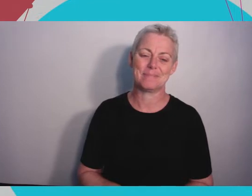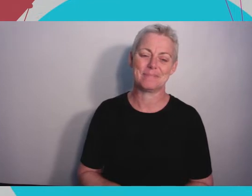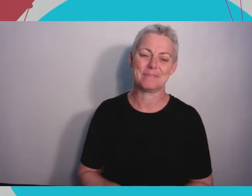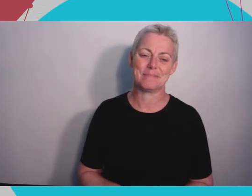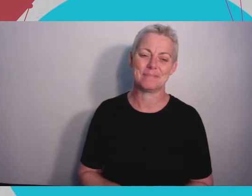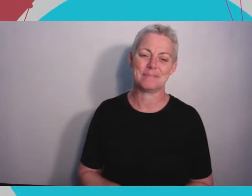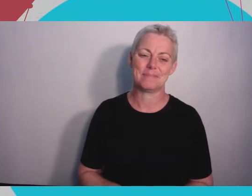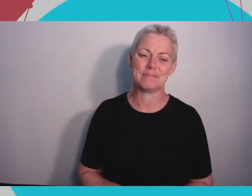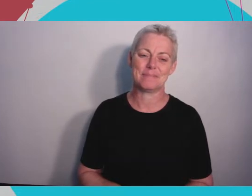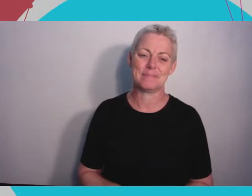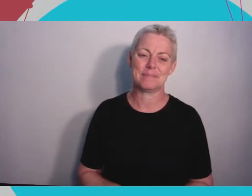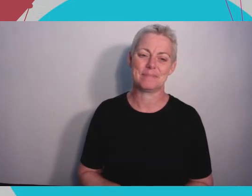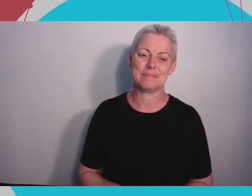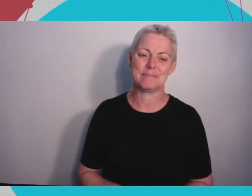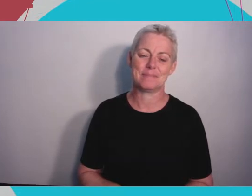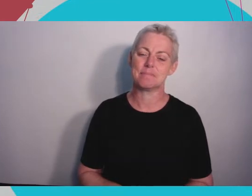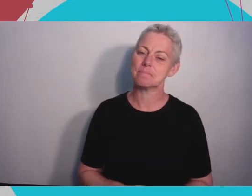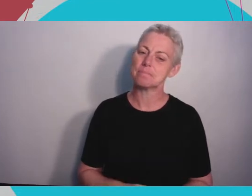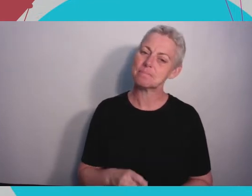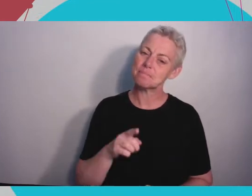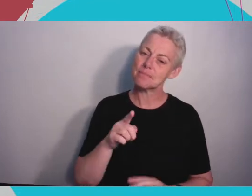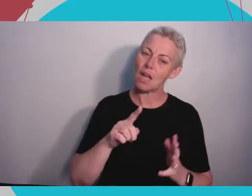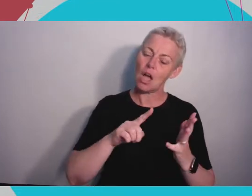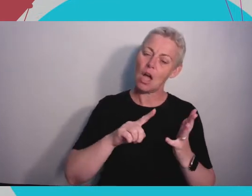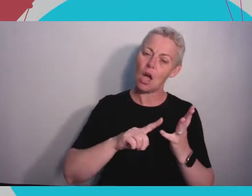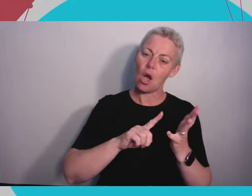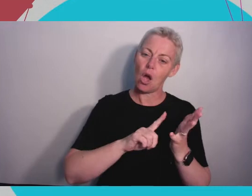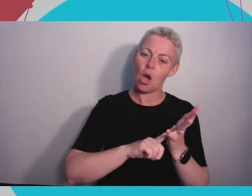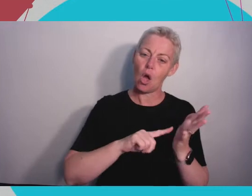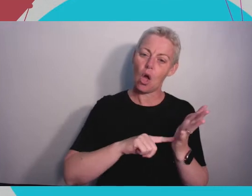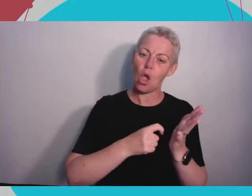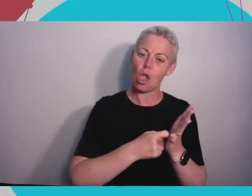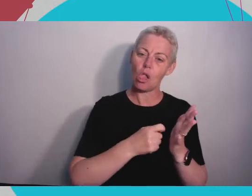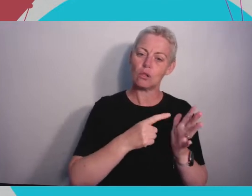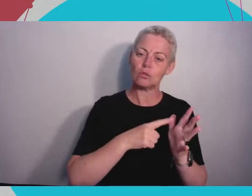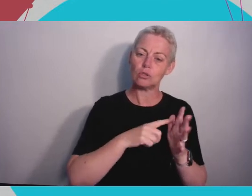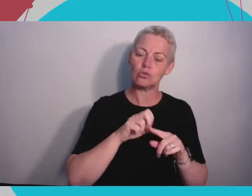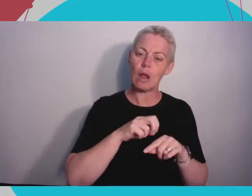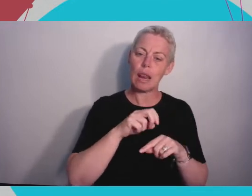the future look like for Ultraleap? Where do you see the technology going and being